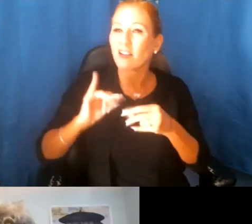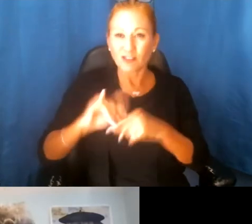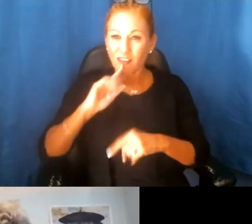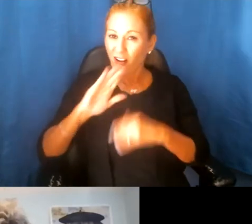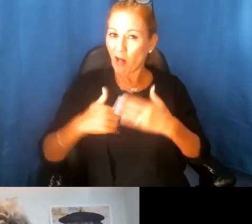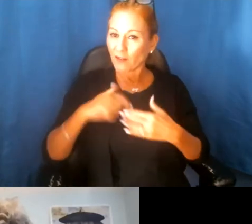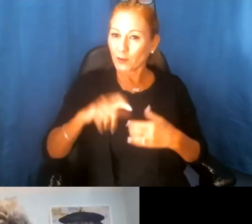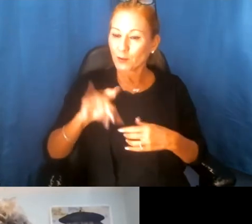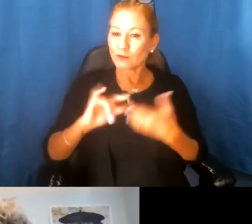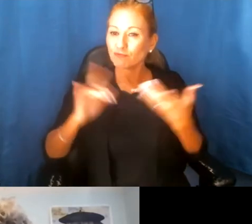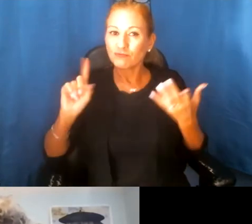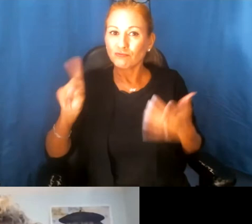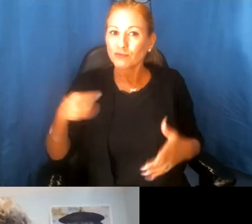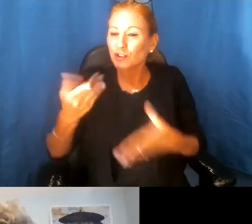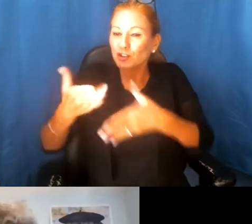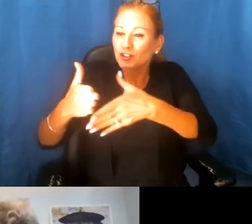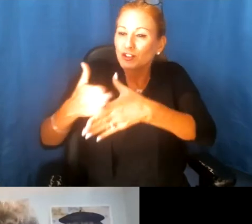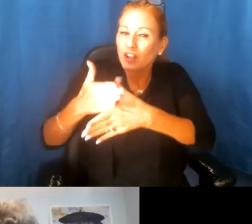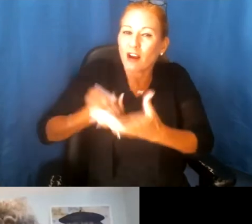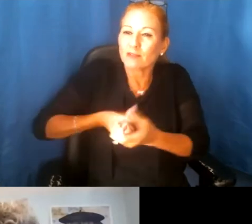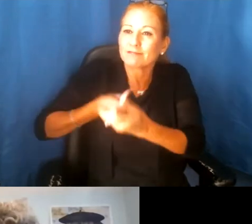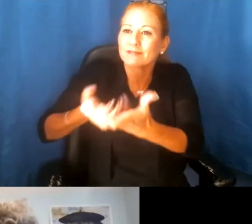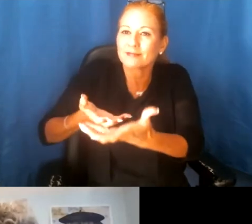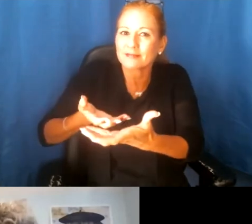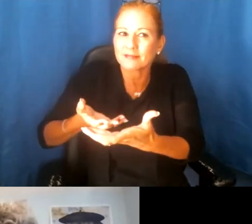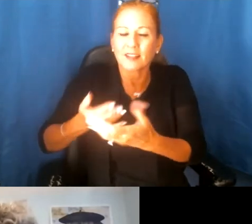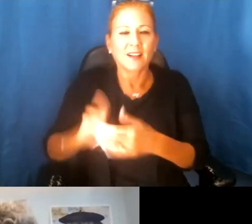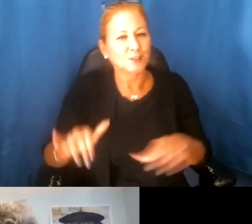return is share it with you." And that that's a- that's a wonderful exchange.